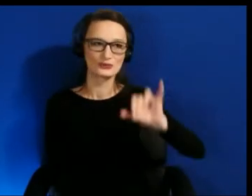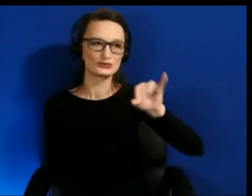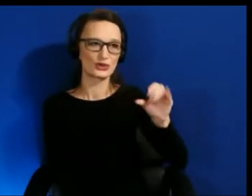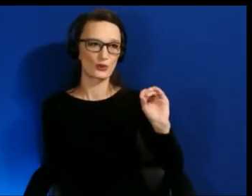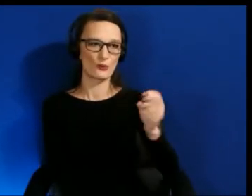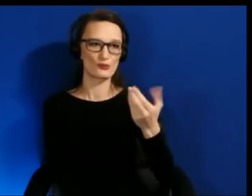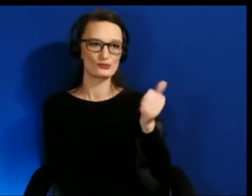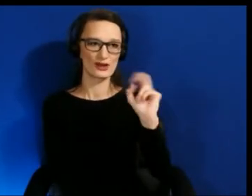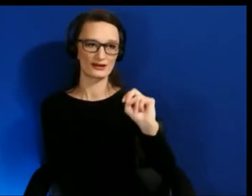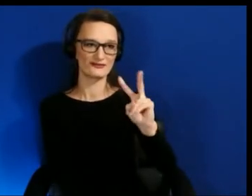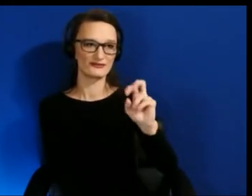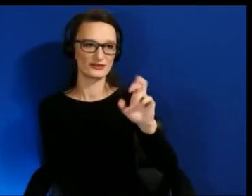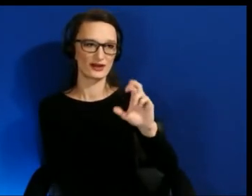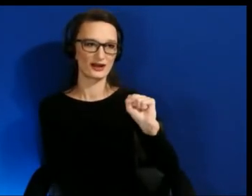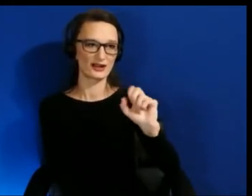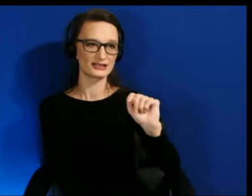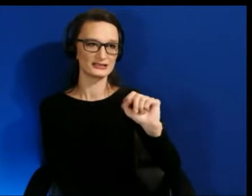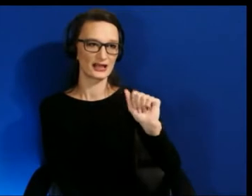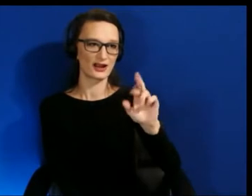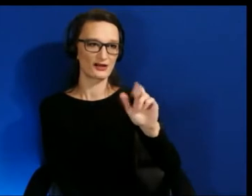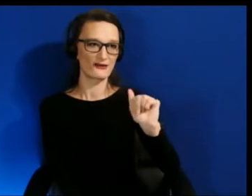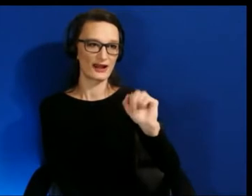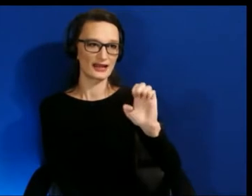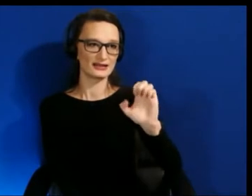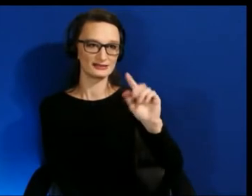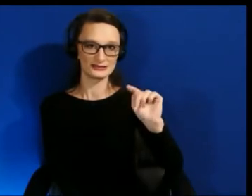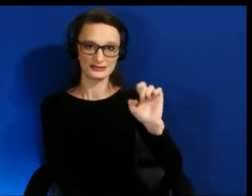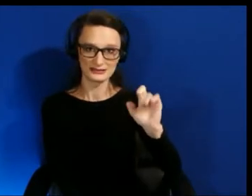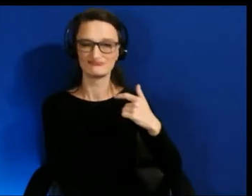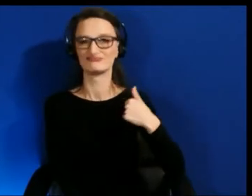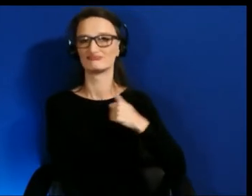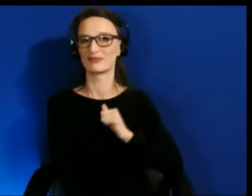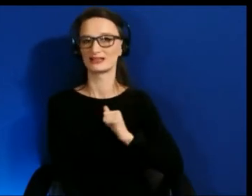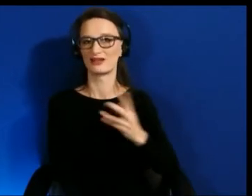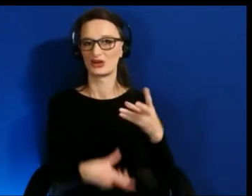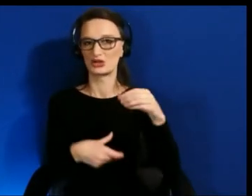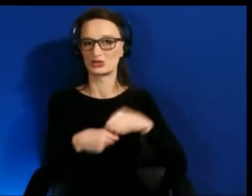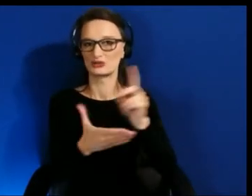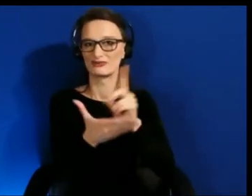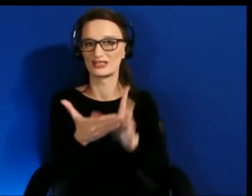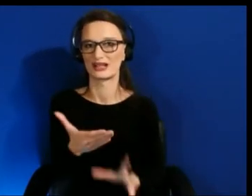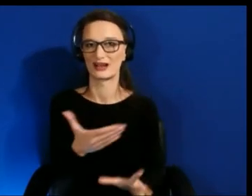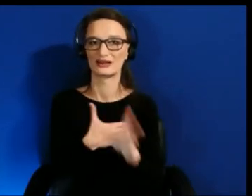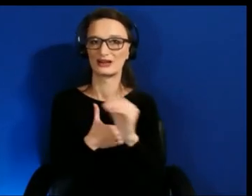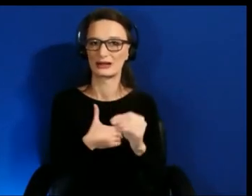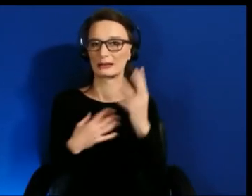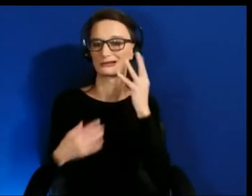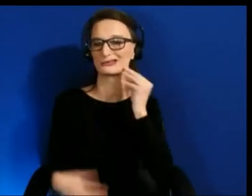I'm an inclusive designer and a sensory experience designer.